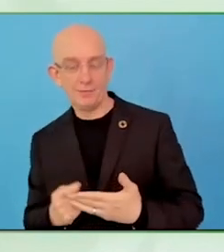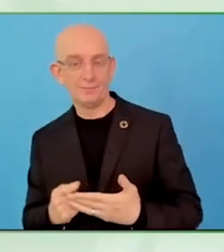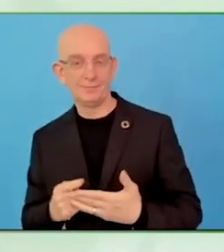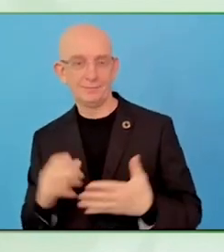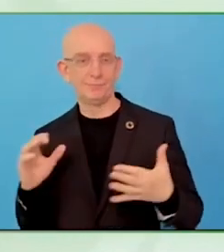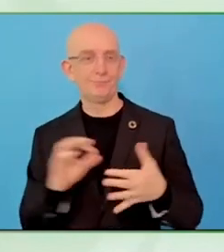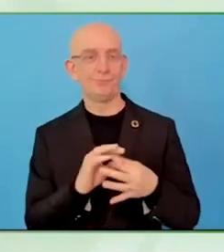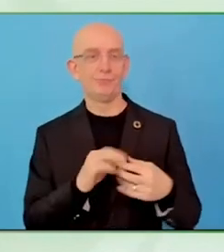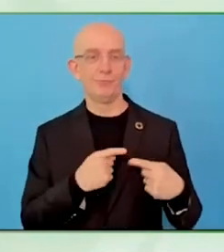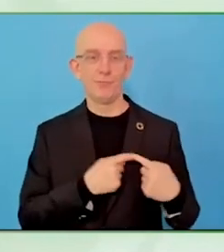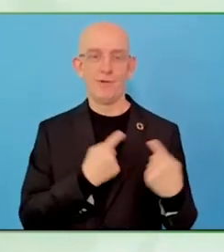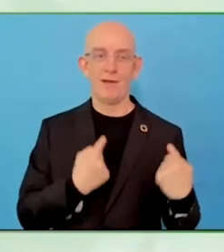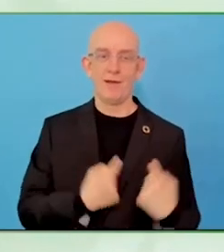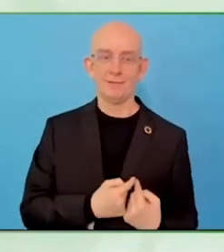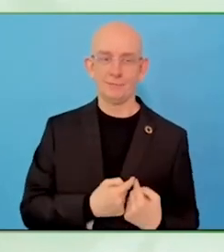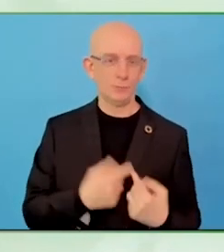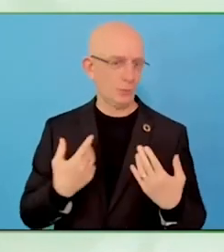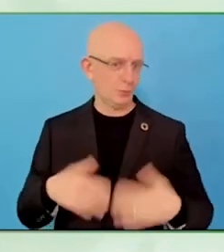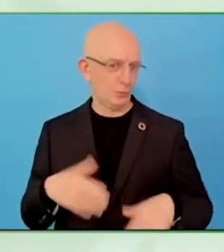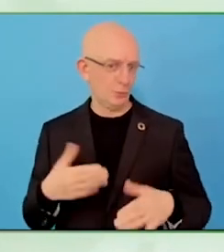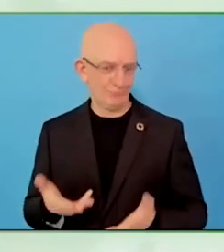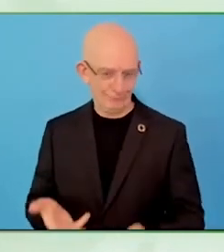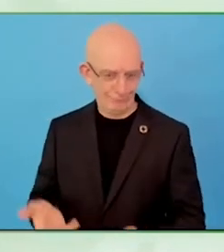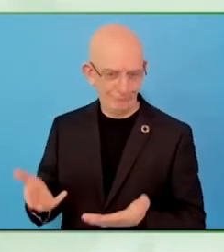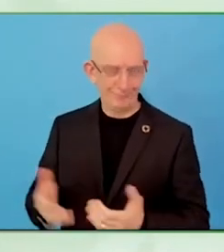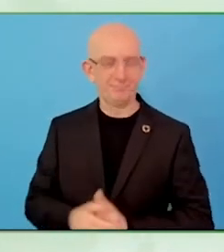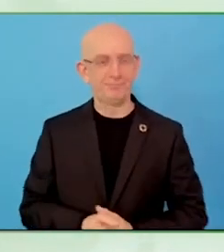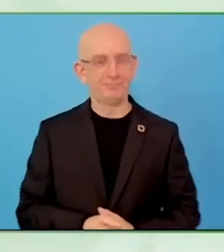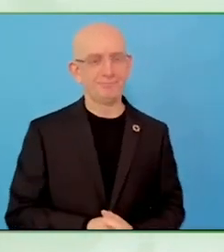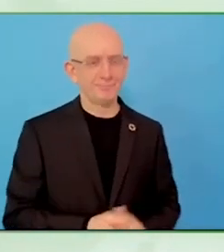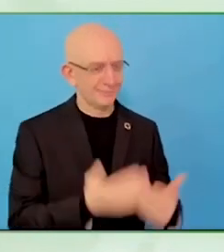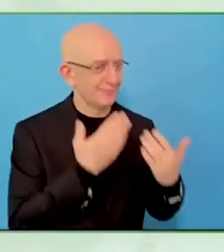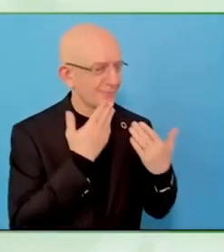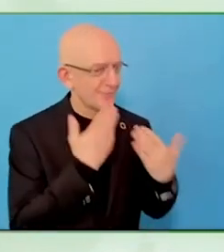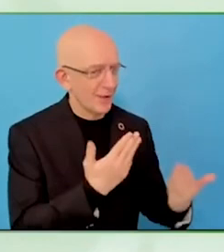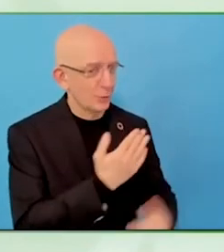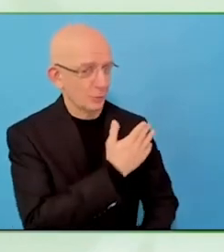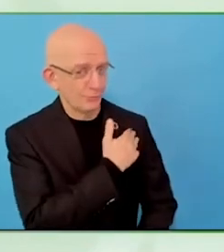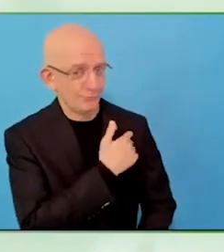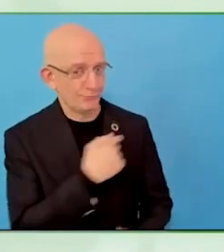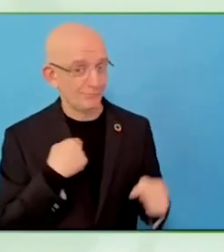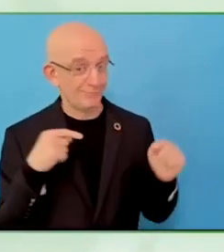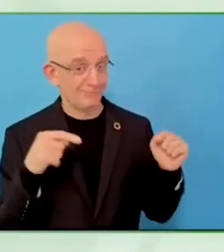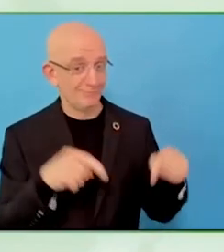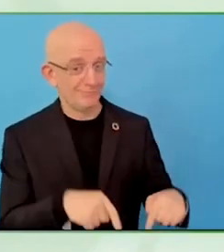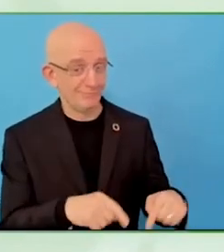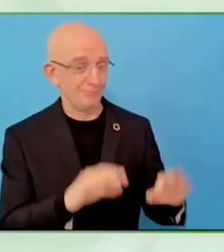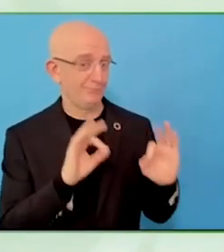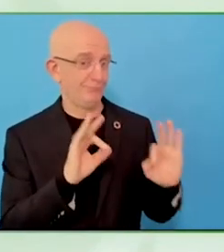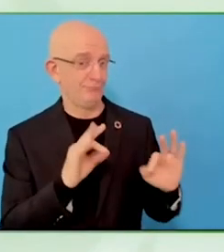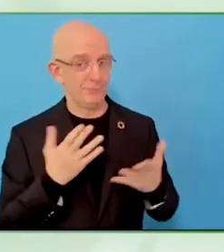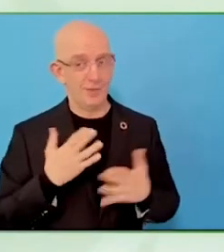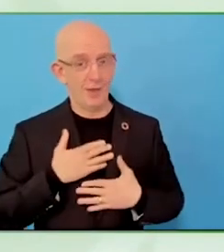Art is not an easy thing… maybe all of the world because it is not a priority in some countries.